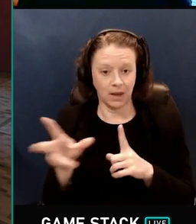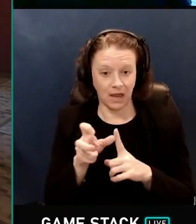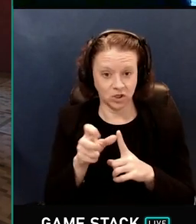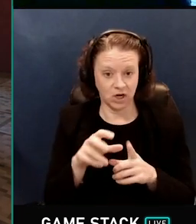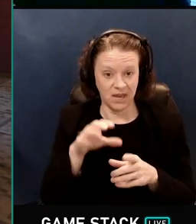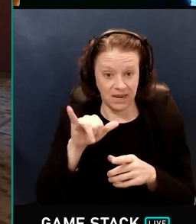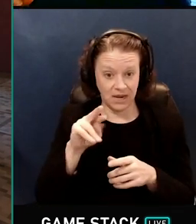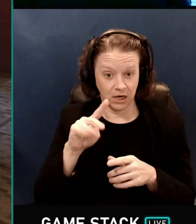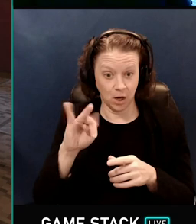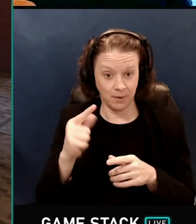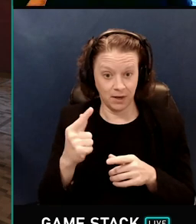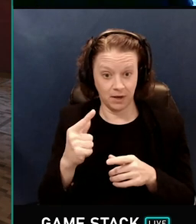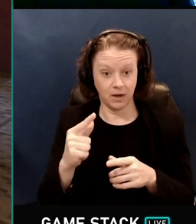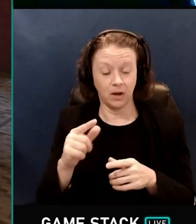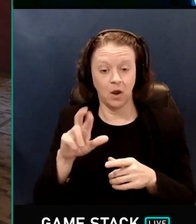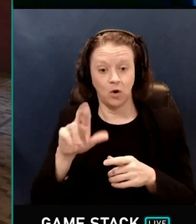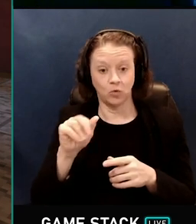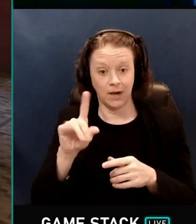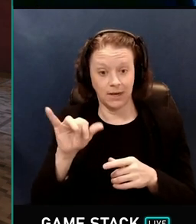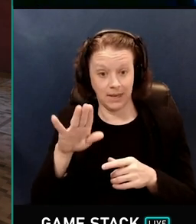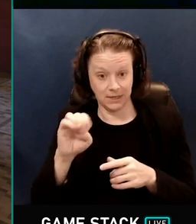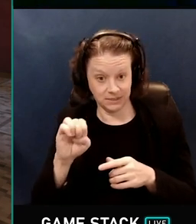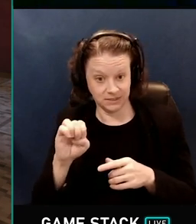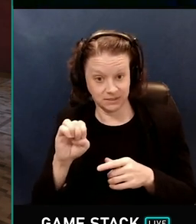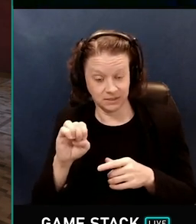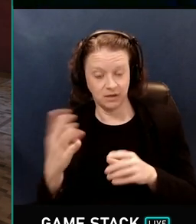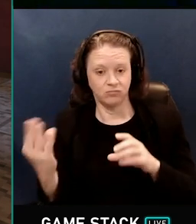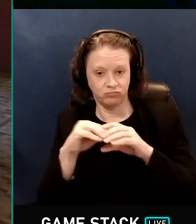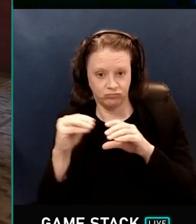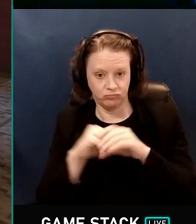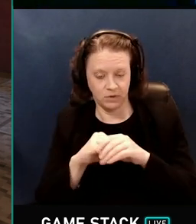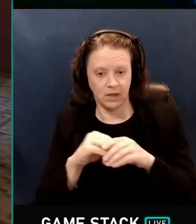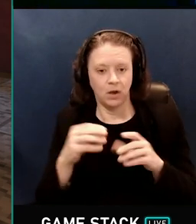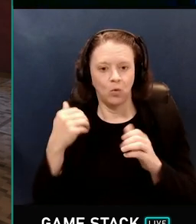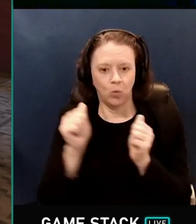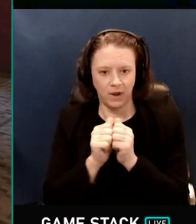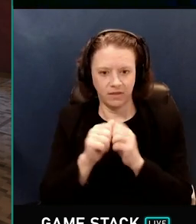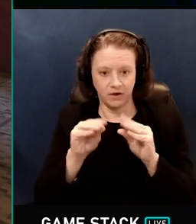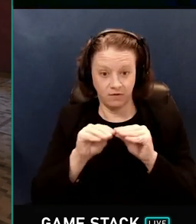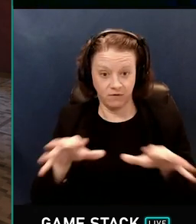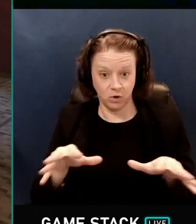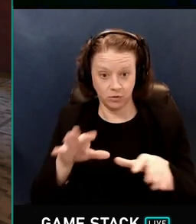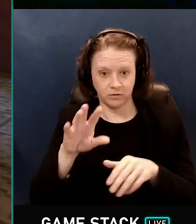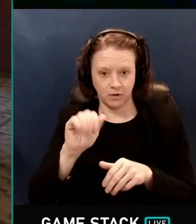along with the diffuse albedo and any self emissive properties to get a more accurate estimate.